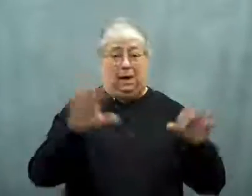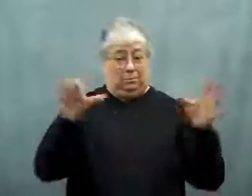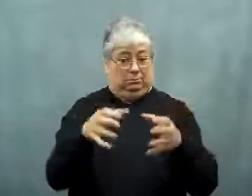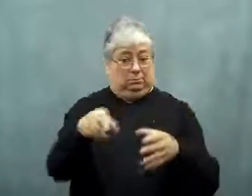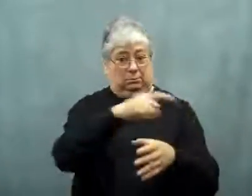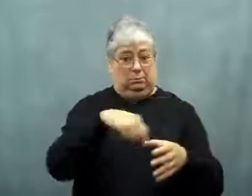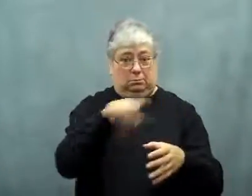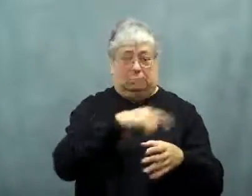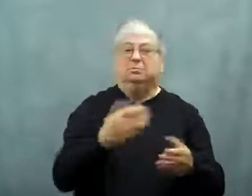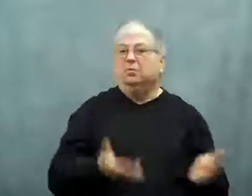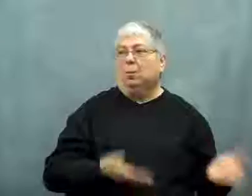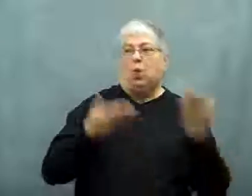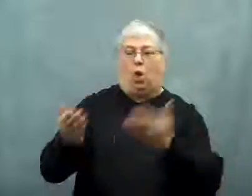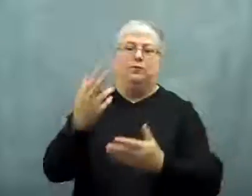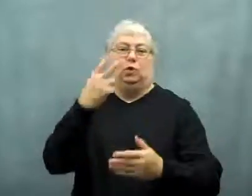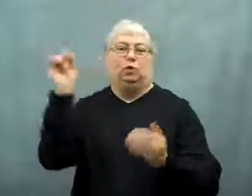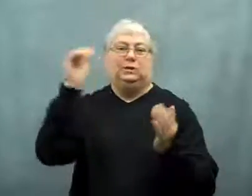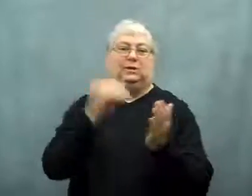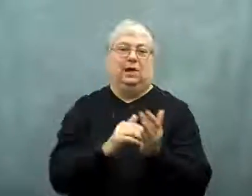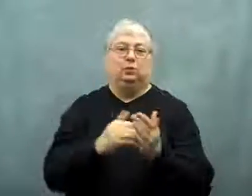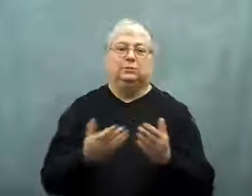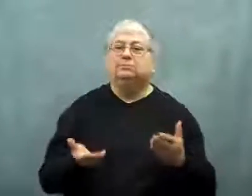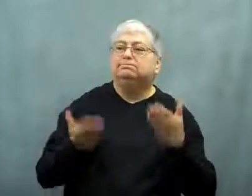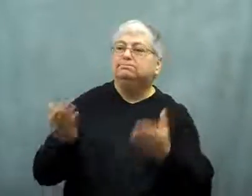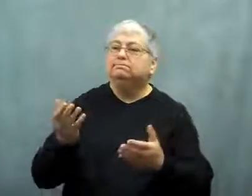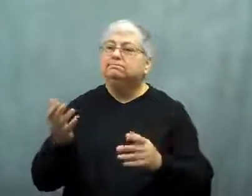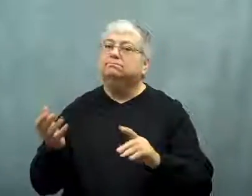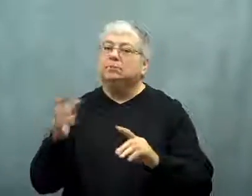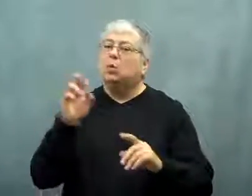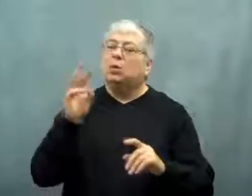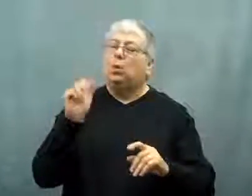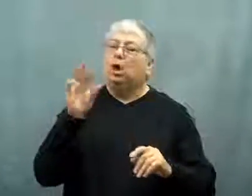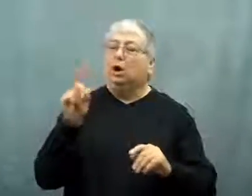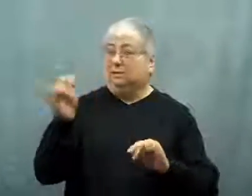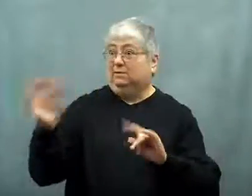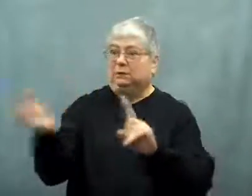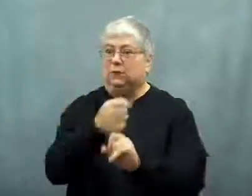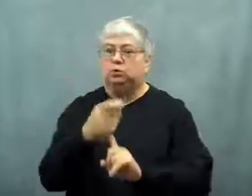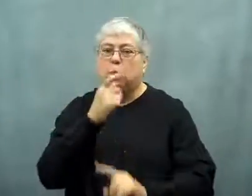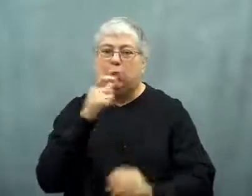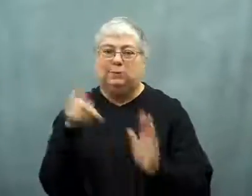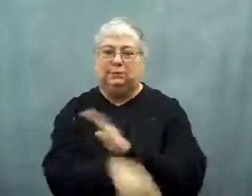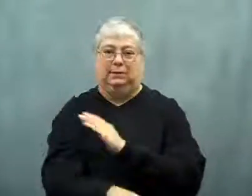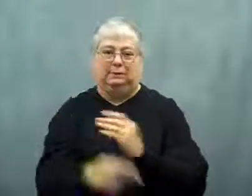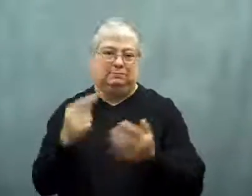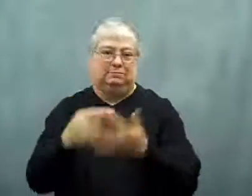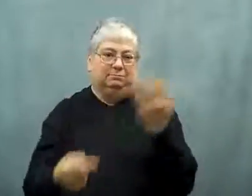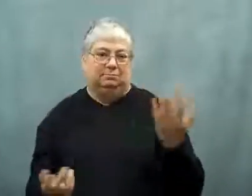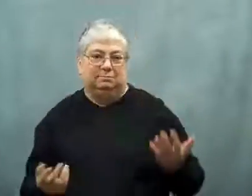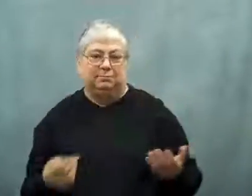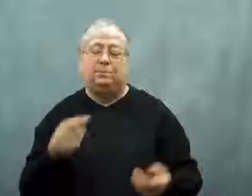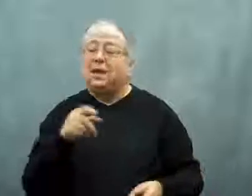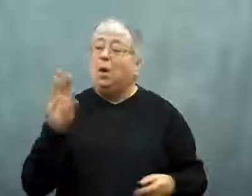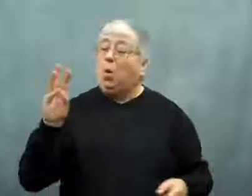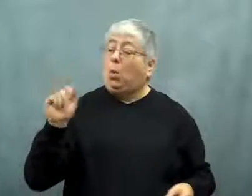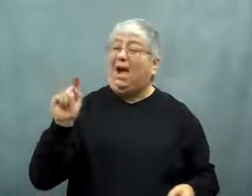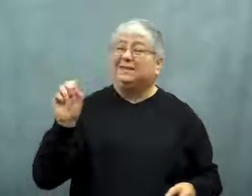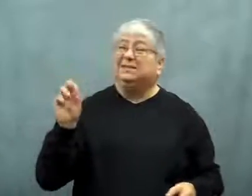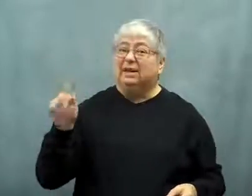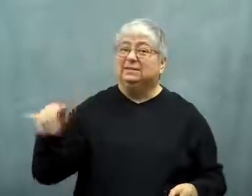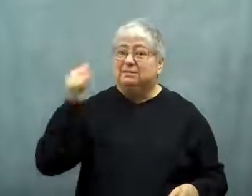have teamed together to offer a $30,000 reward for information